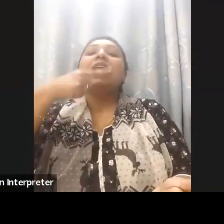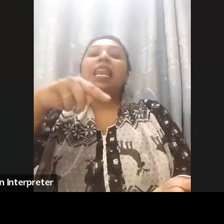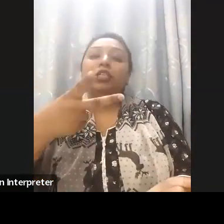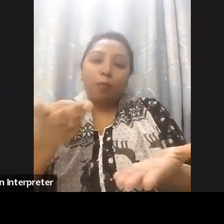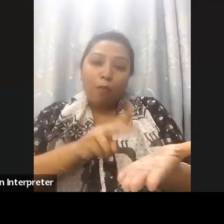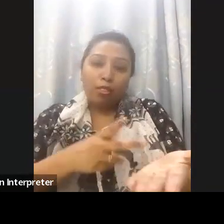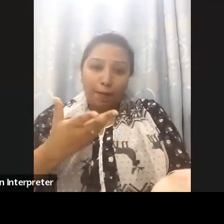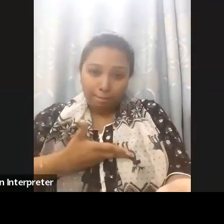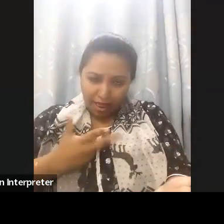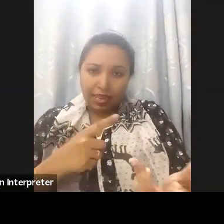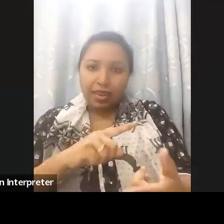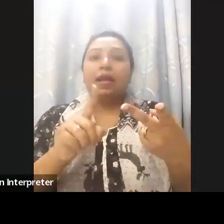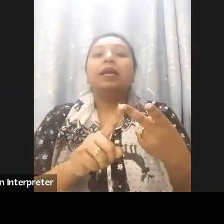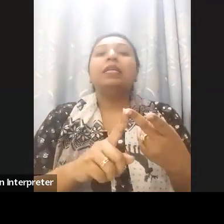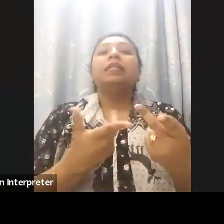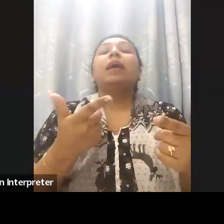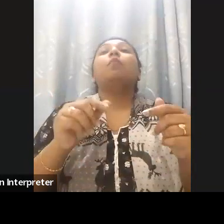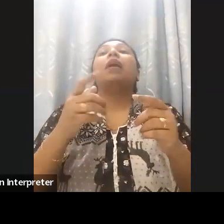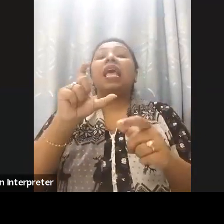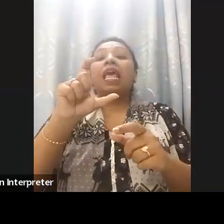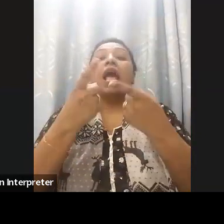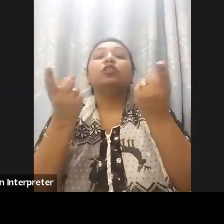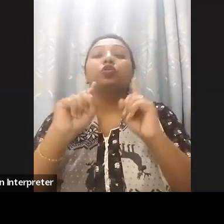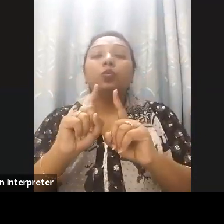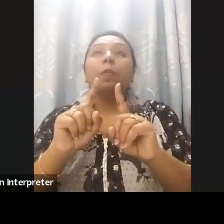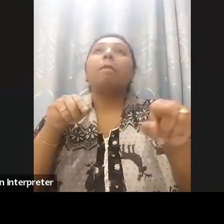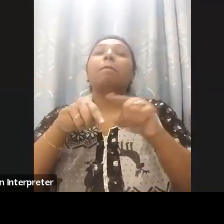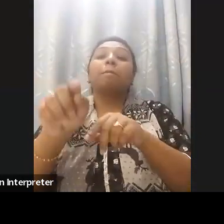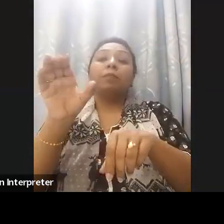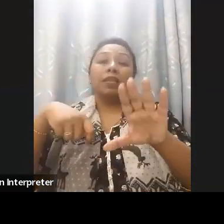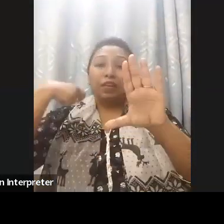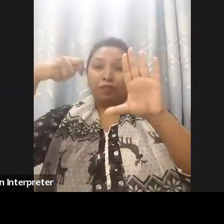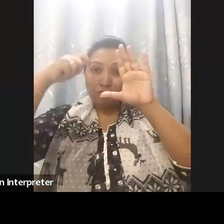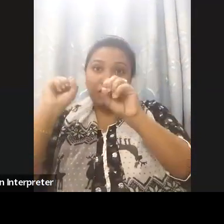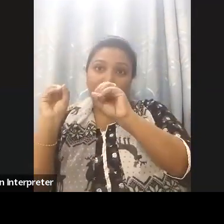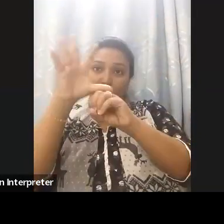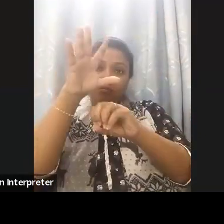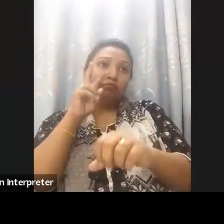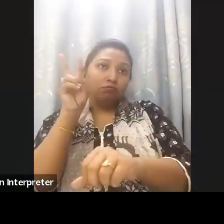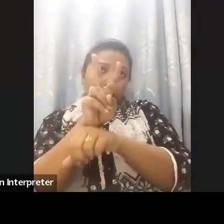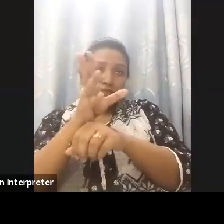also digitized the educational content enabling students to access textbook, exam, exam result